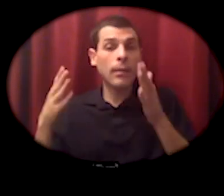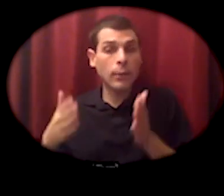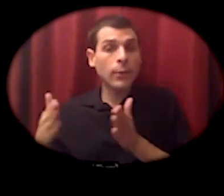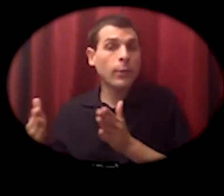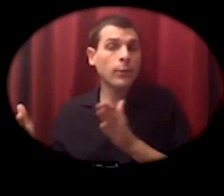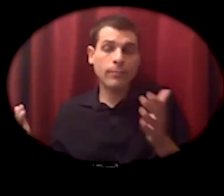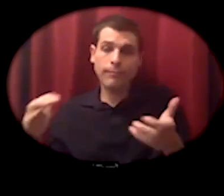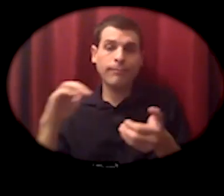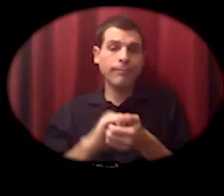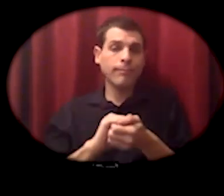their